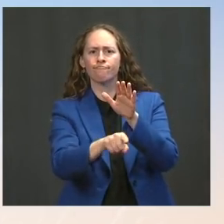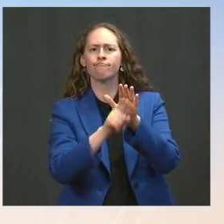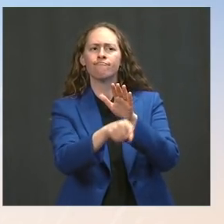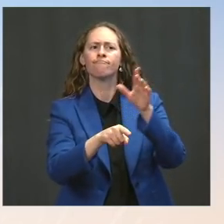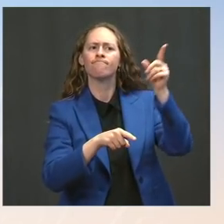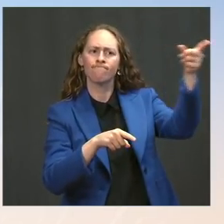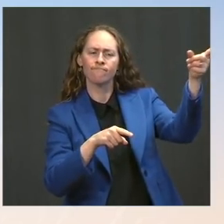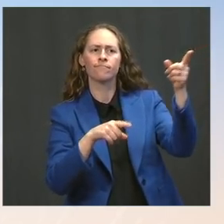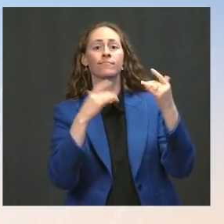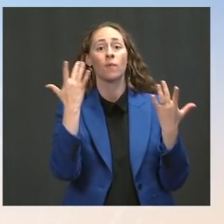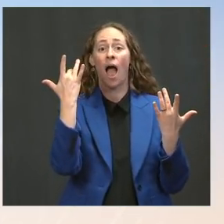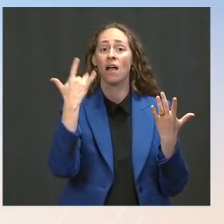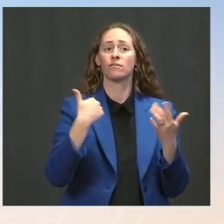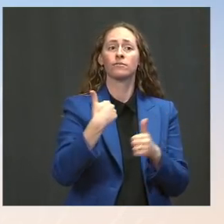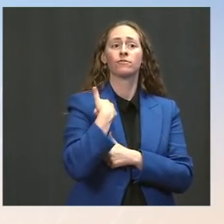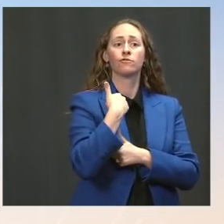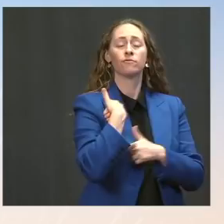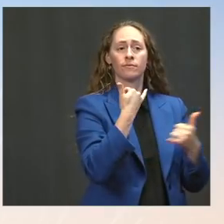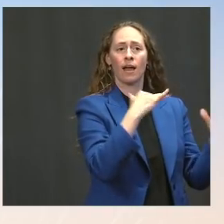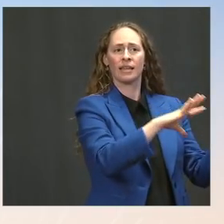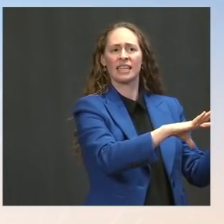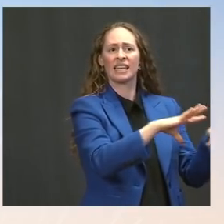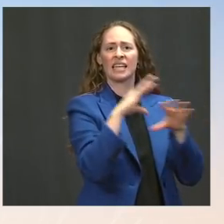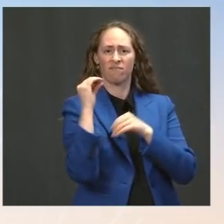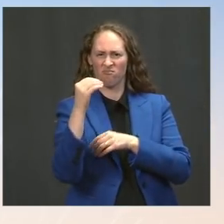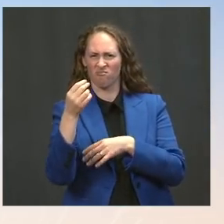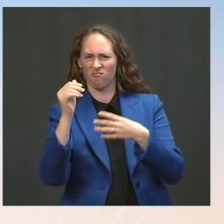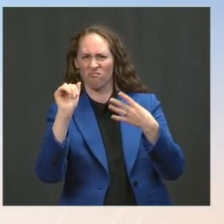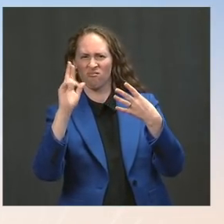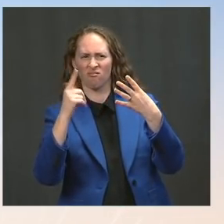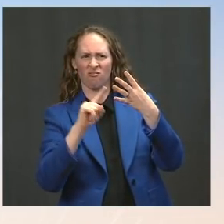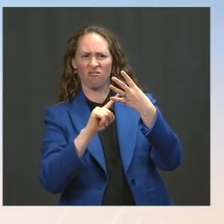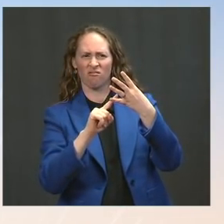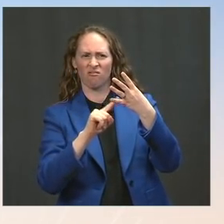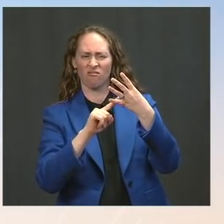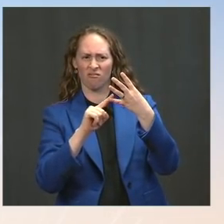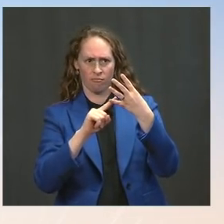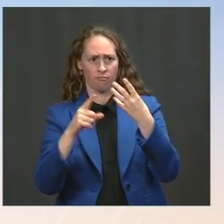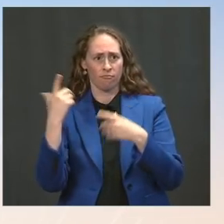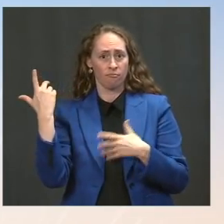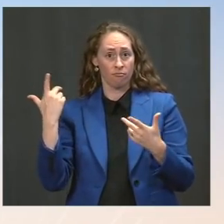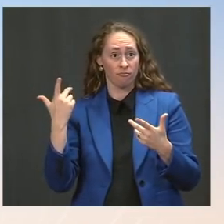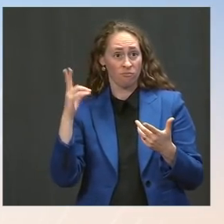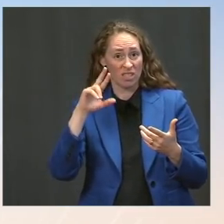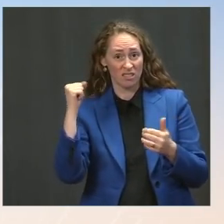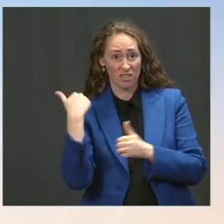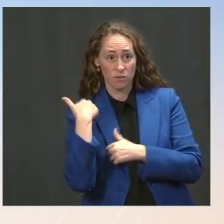Afghan forces in airstrikes? Ms. Psaki: Well, we've said we would maintain over-the-horizon capacity.